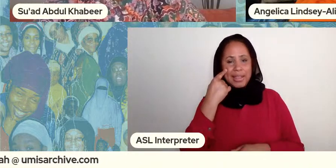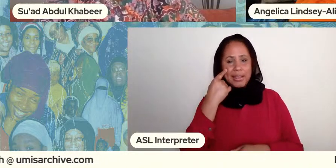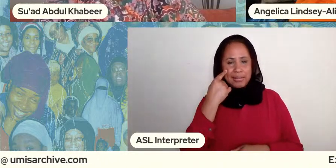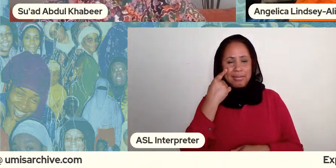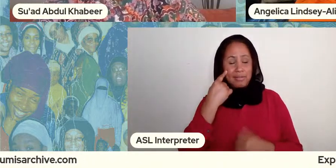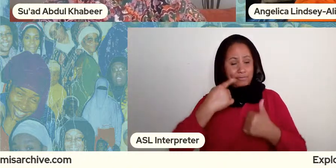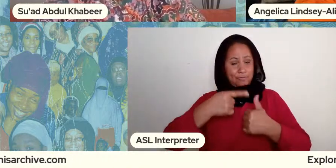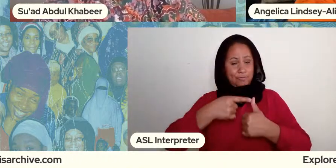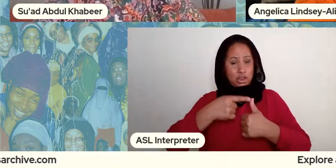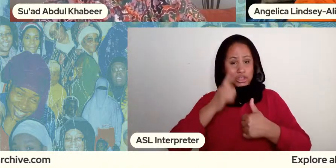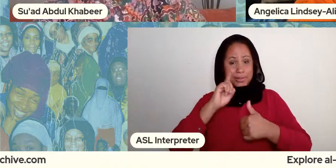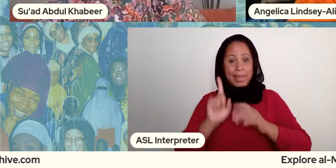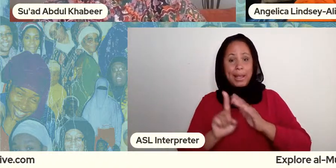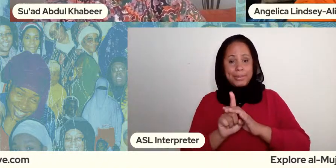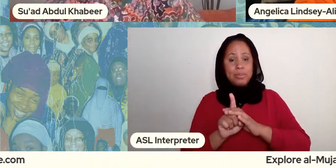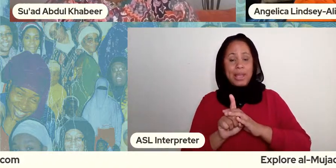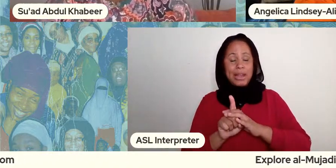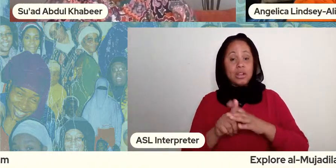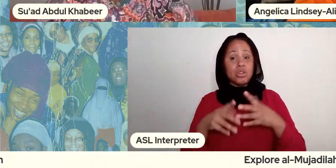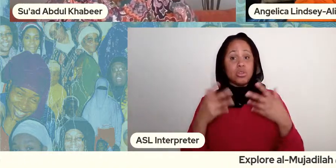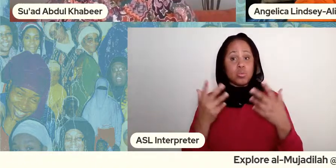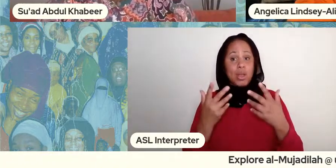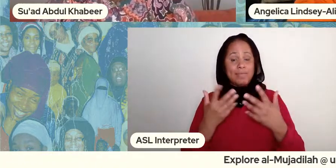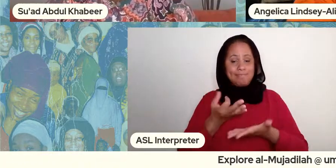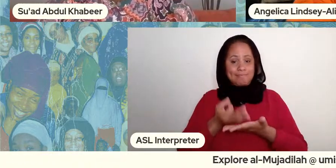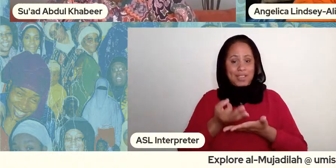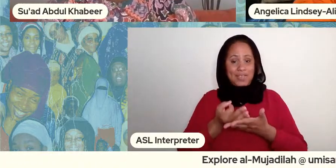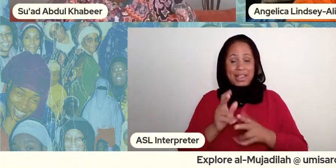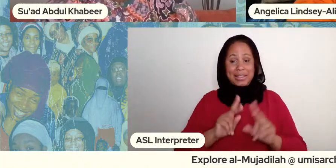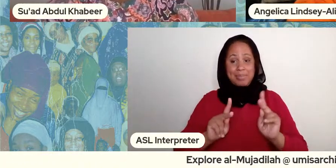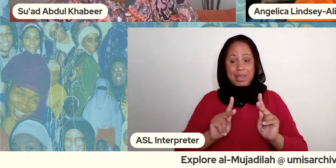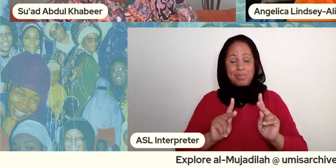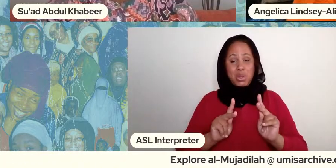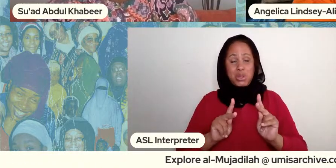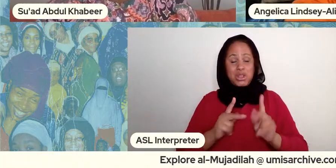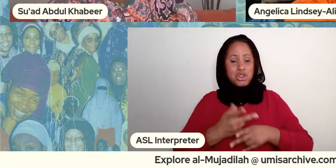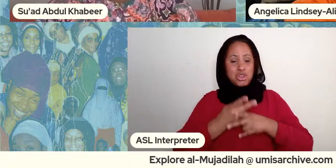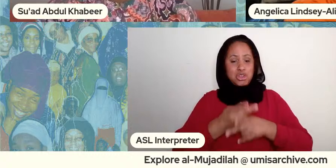that comes to my mind is the fact that people treat islam as if it's a dead religion so it's